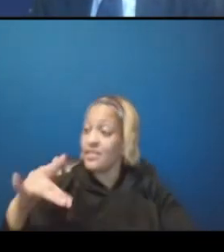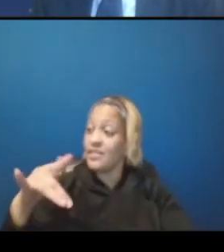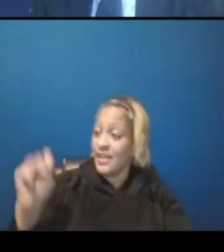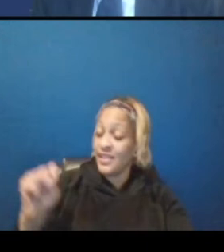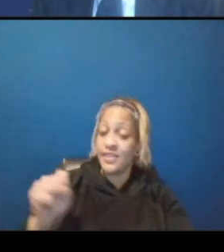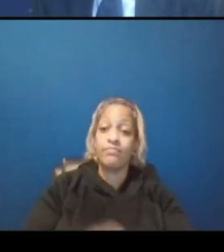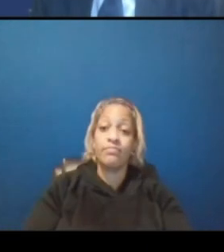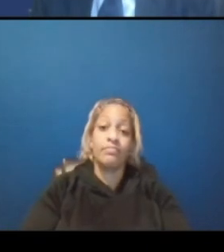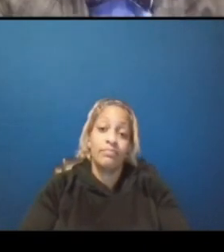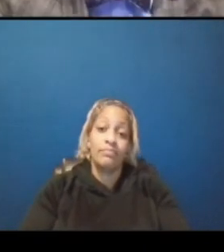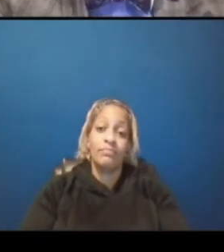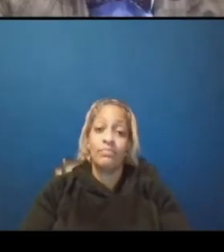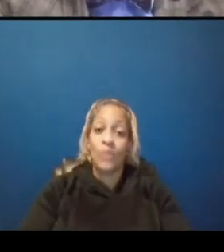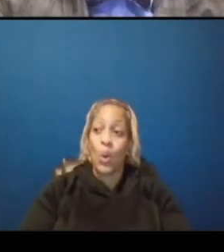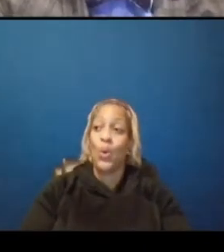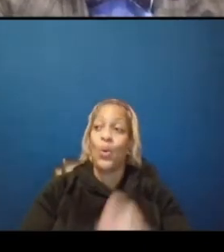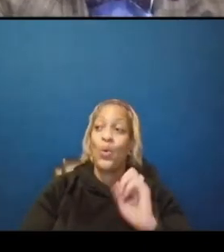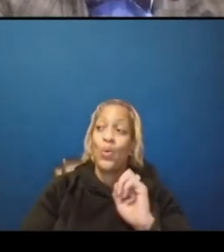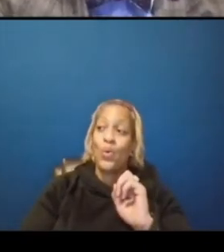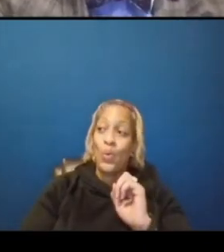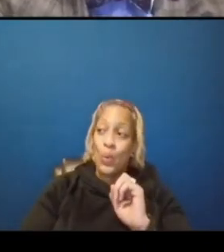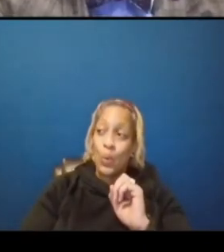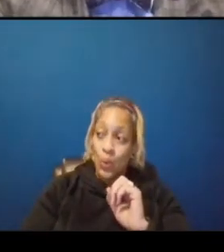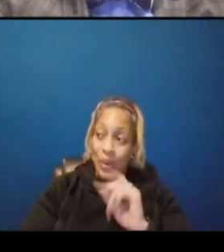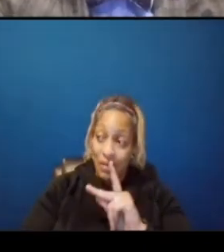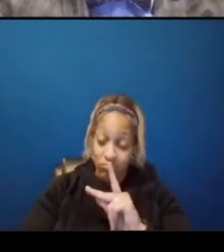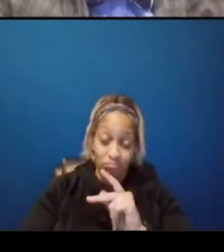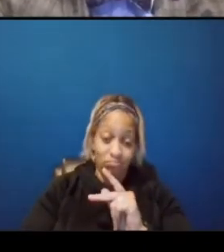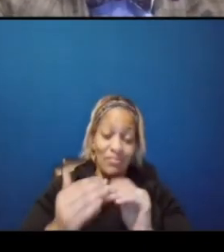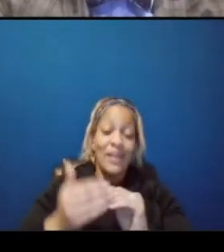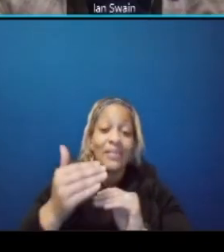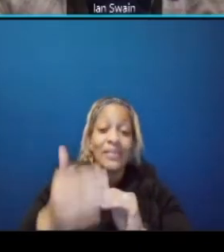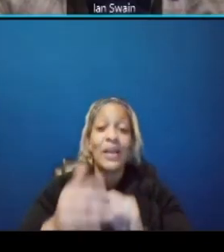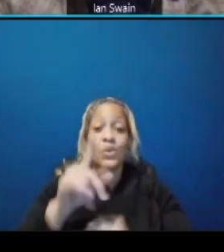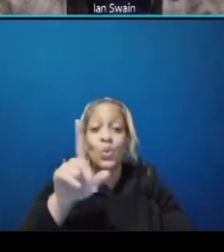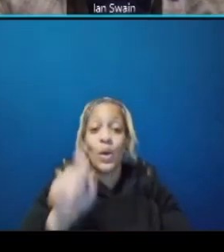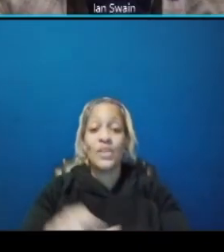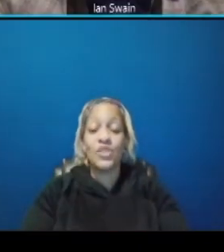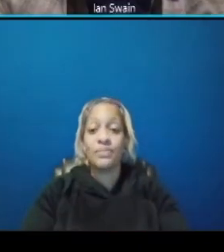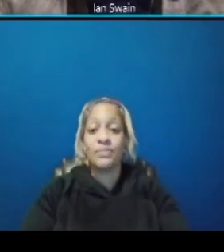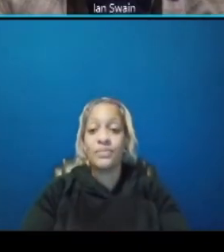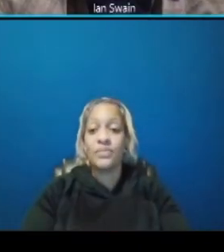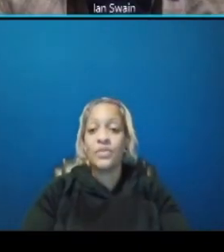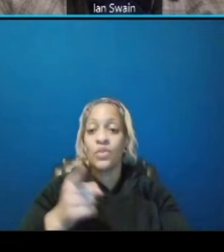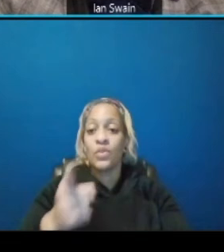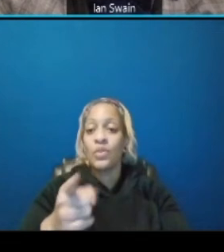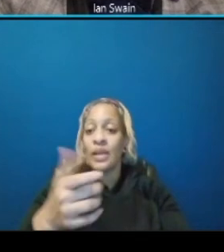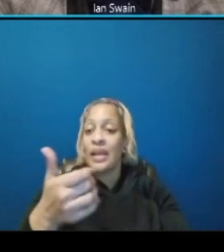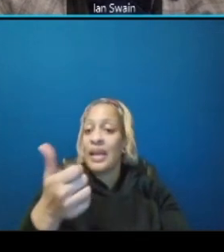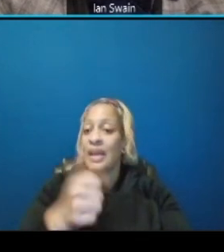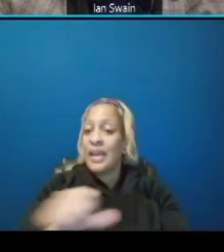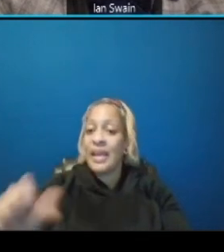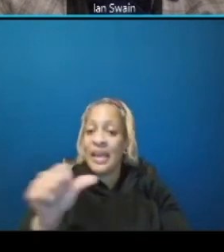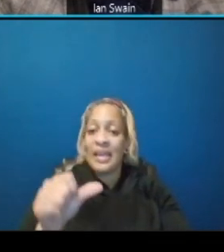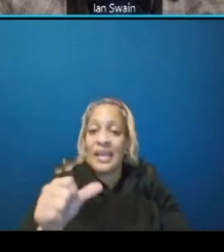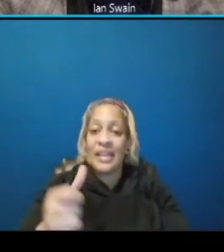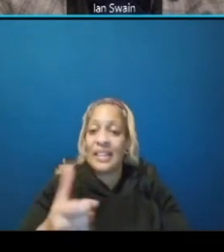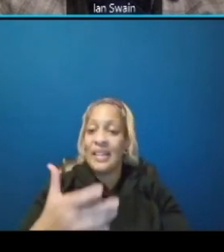okay the next question do you have any renderings of the transit plaza at benning road metro